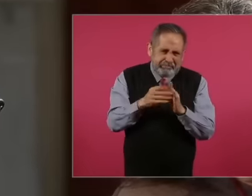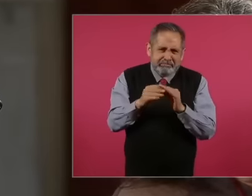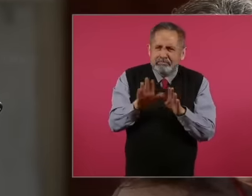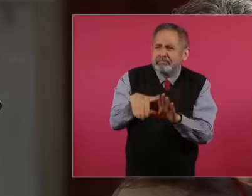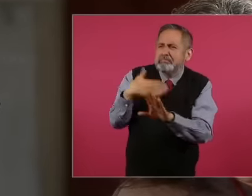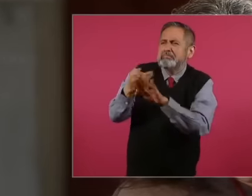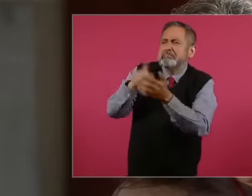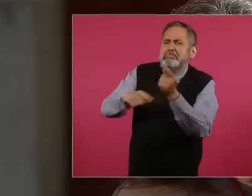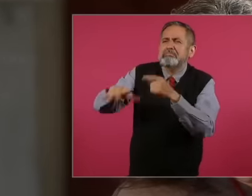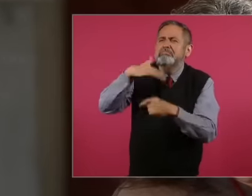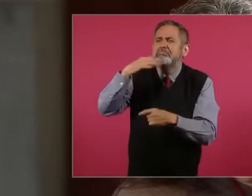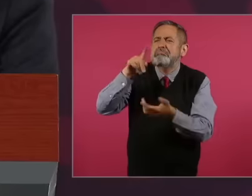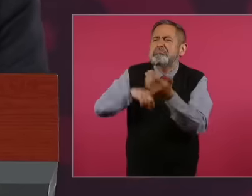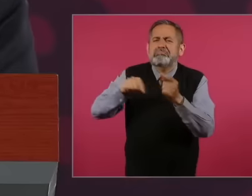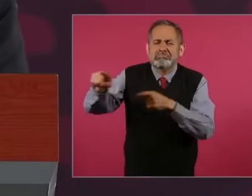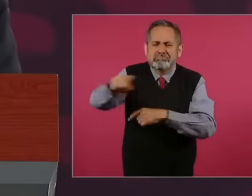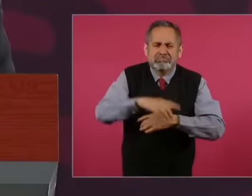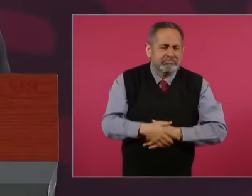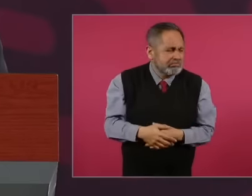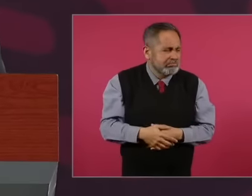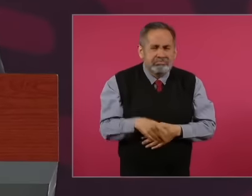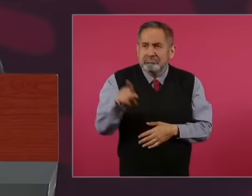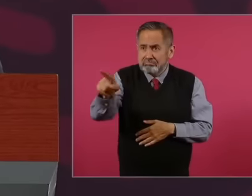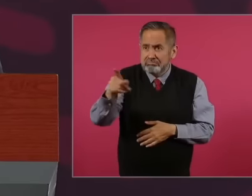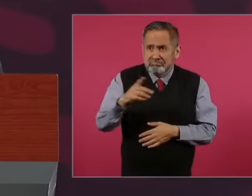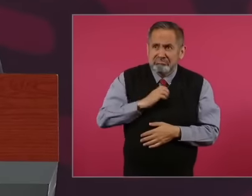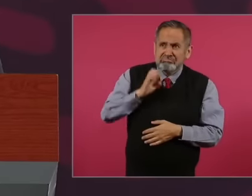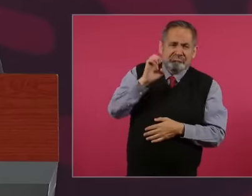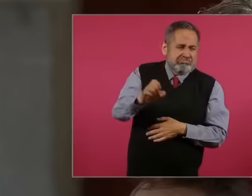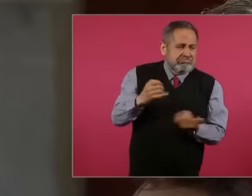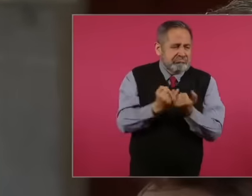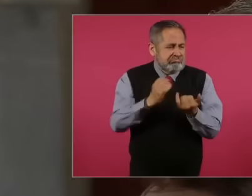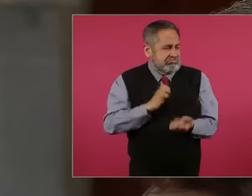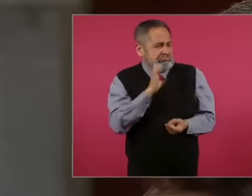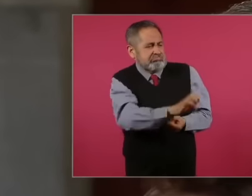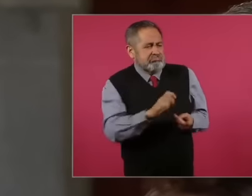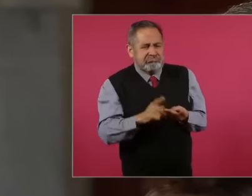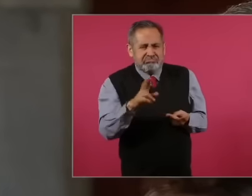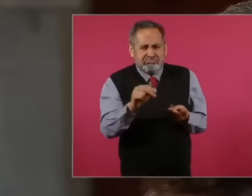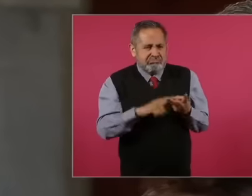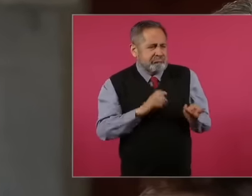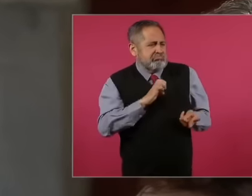government, no problem, they would be as hated as a process like Aristegui like Anabel, I don't